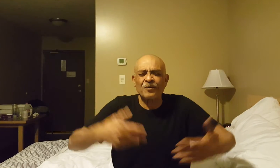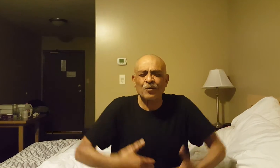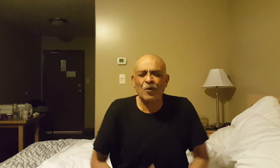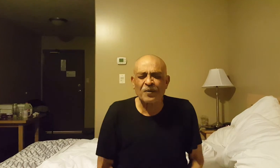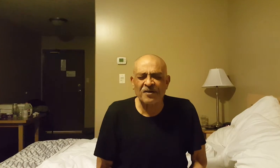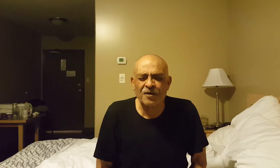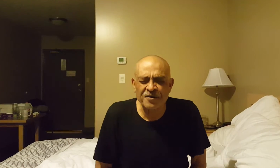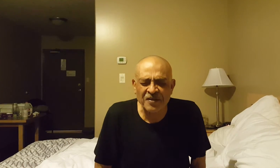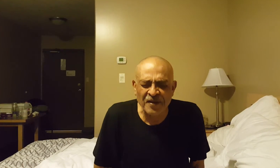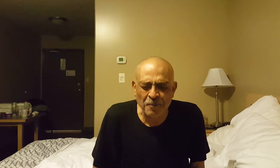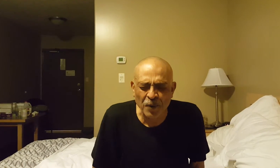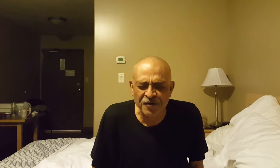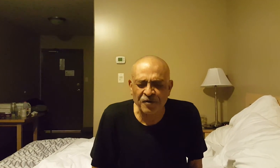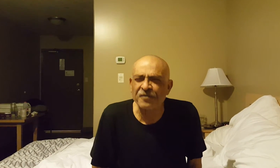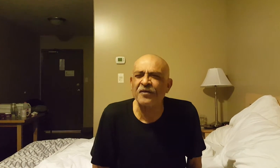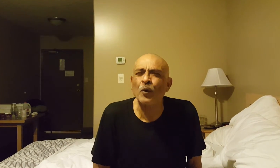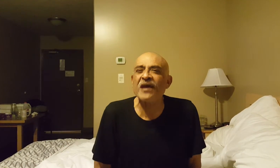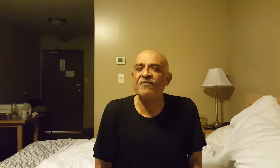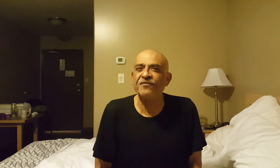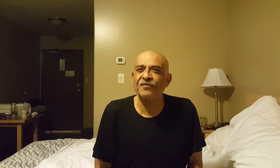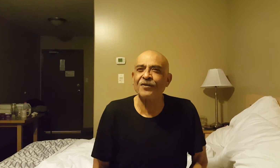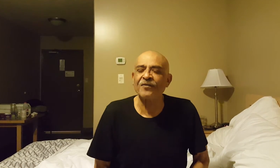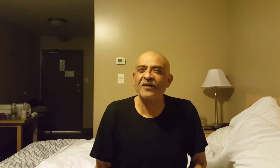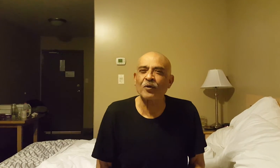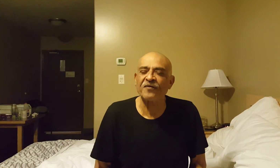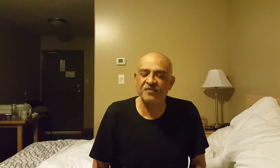you've probably heard that there are particles and waves, and that's what physics